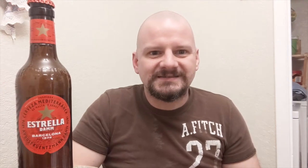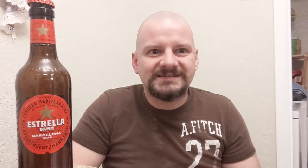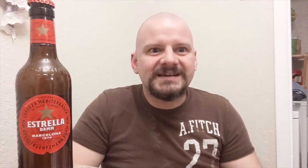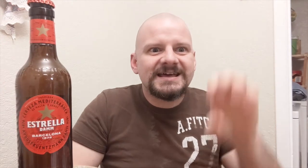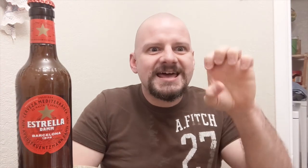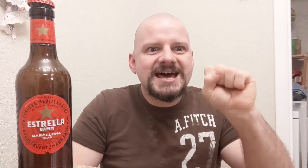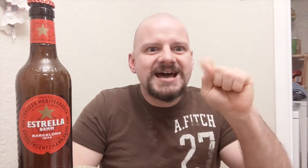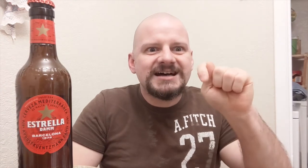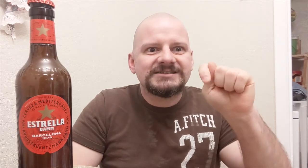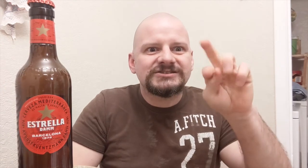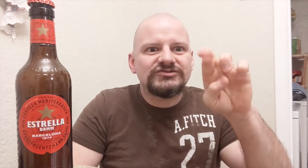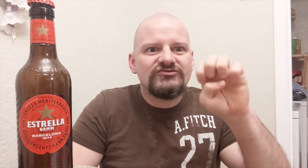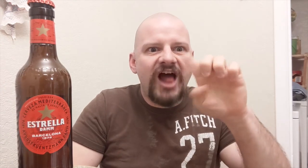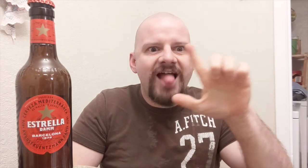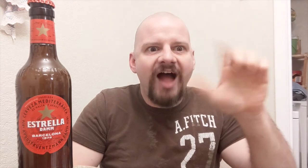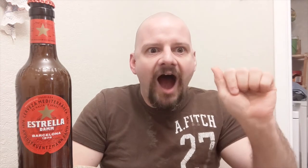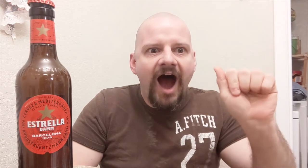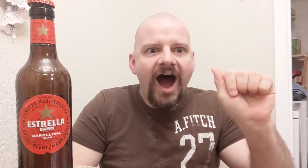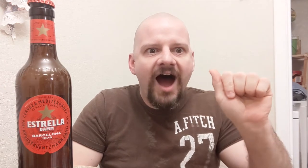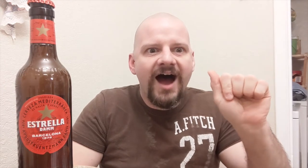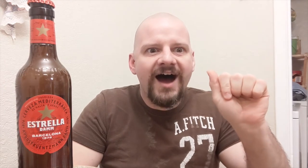Estrellla!